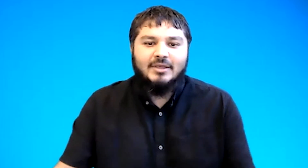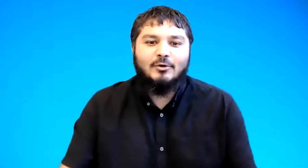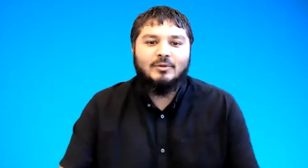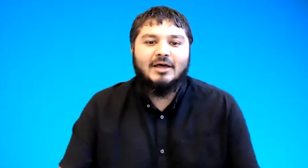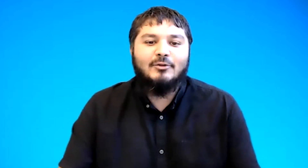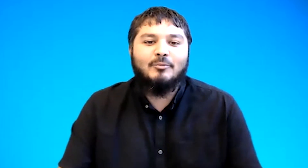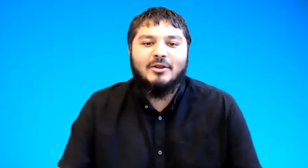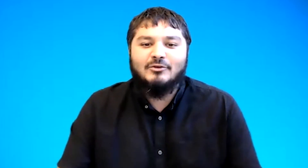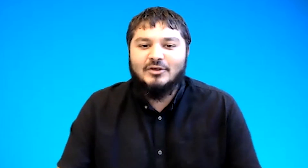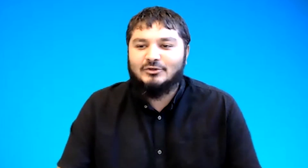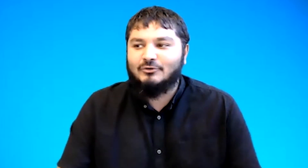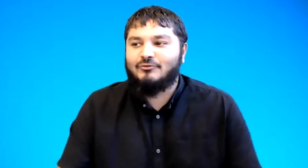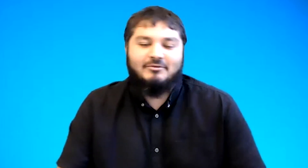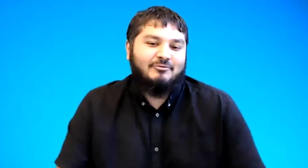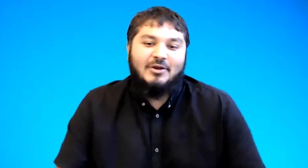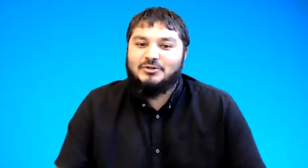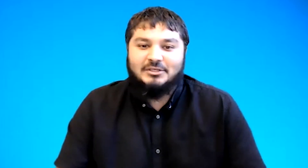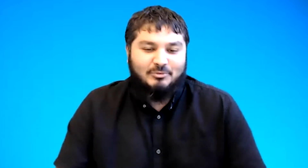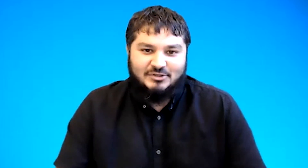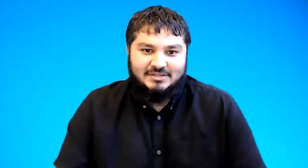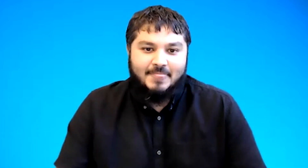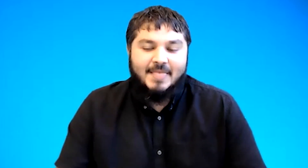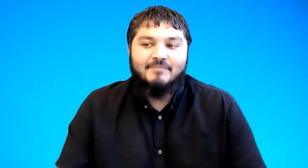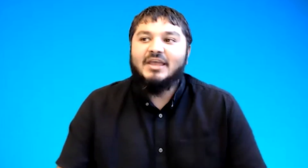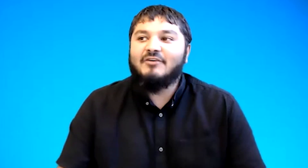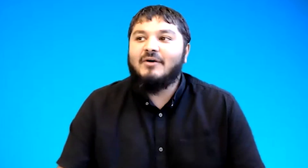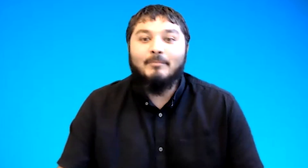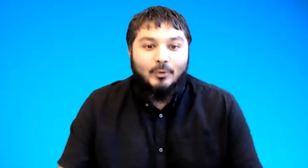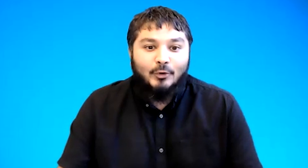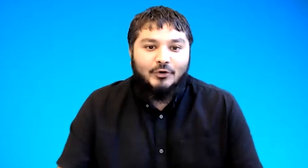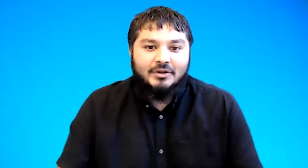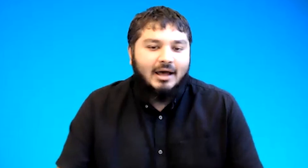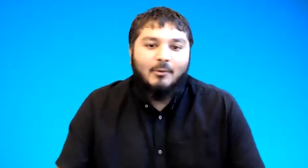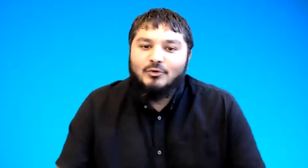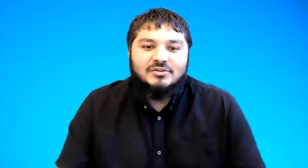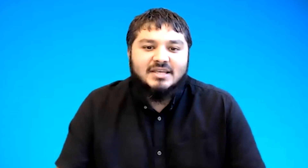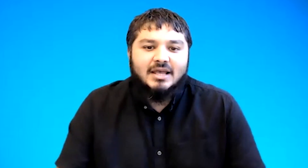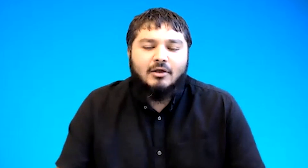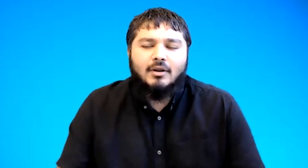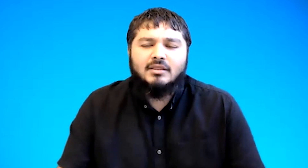call that non-manufactured facial expression if i'm bored i won't say i'll go like this